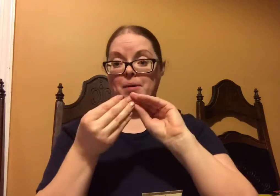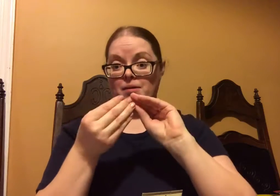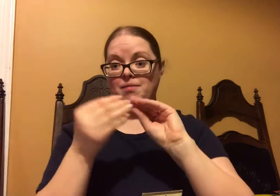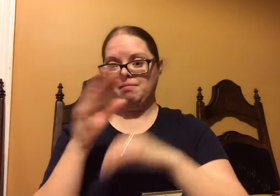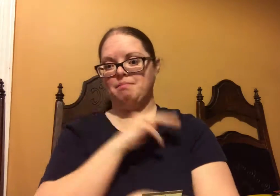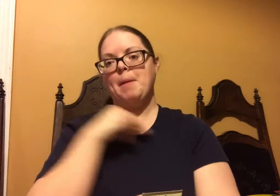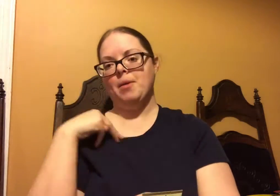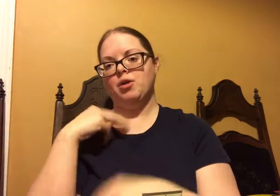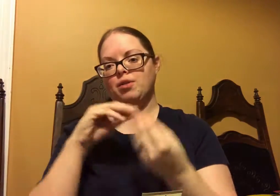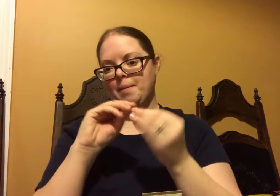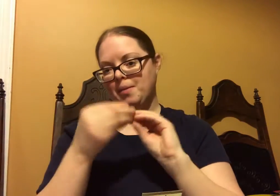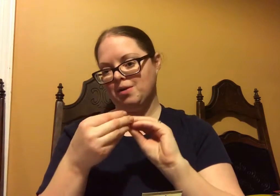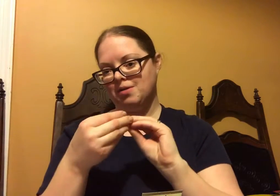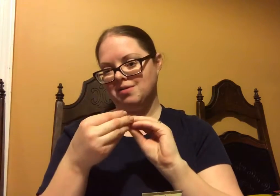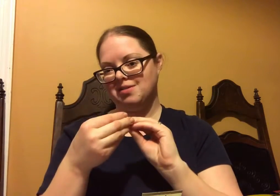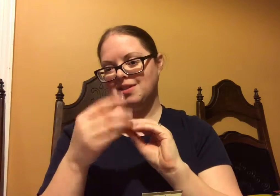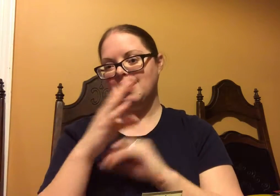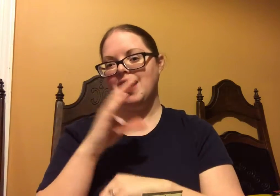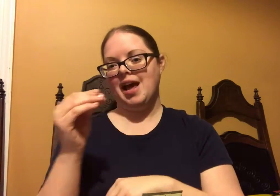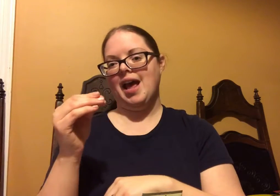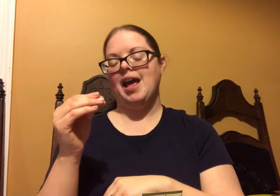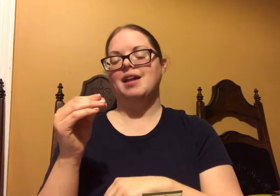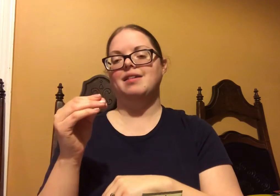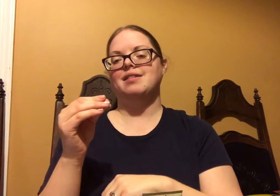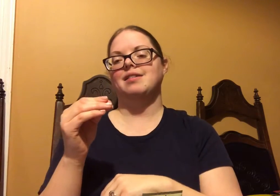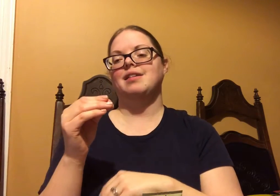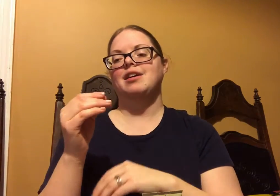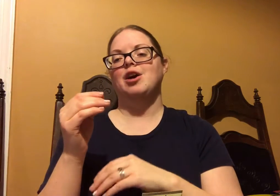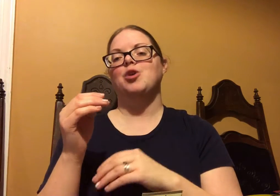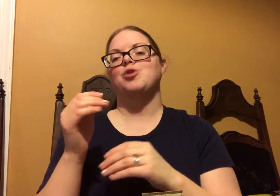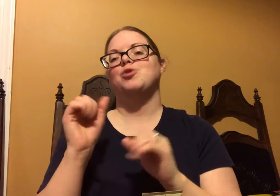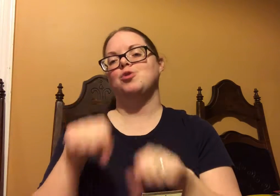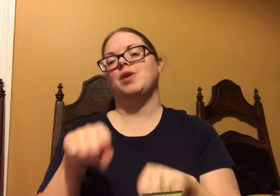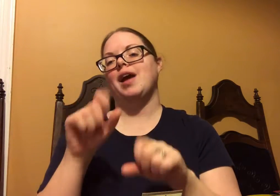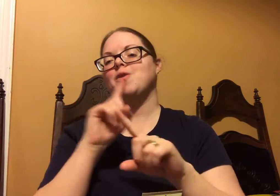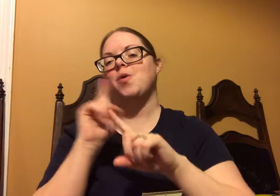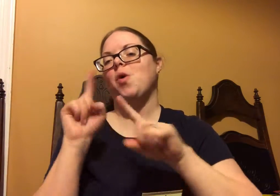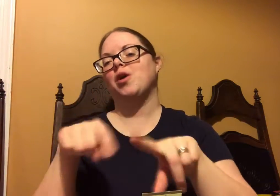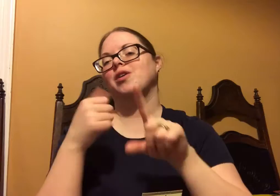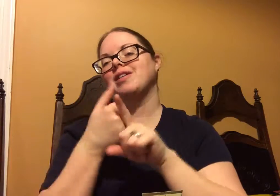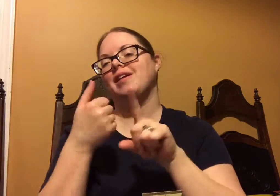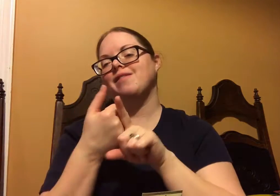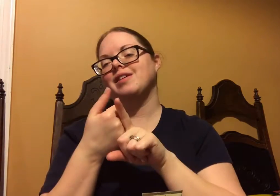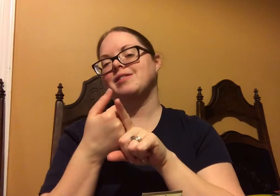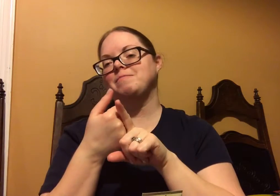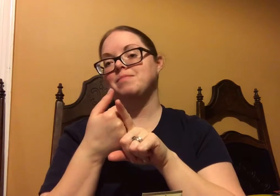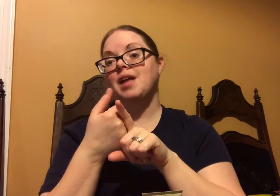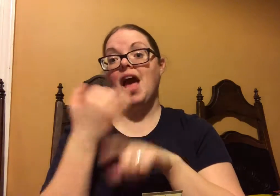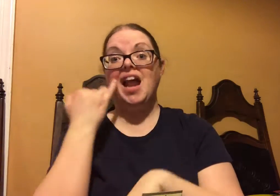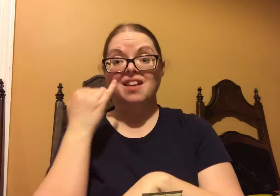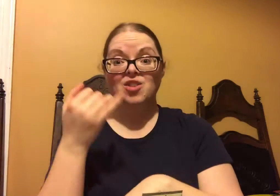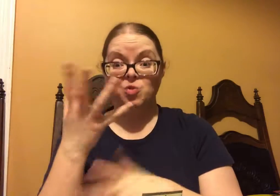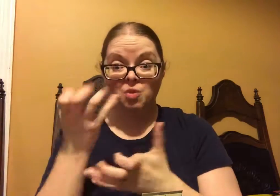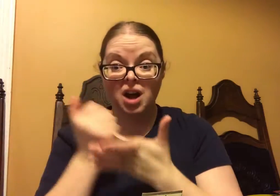number, and my member number will help you order.